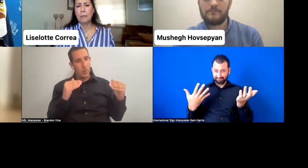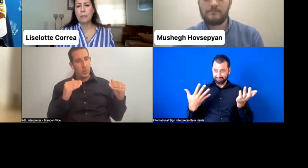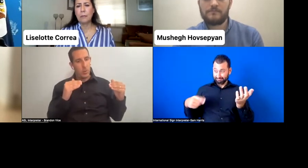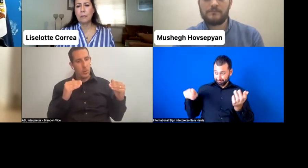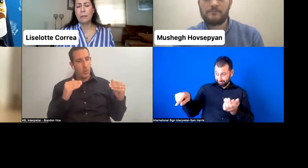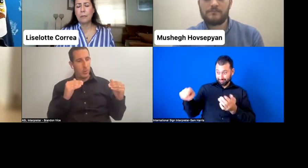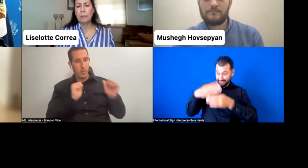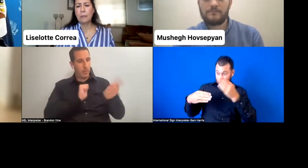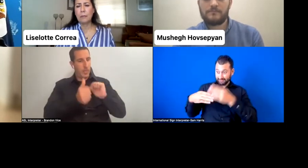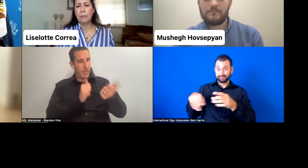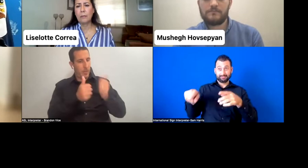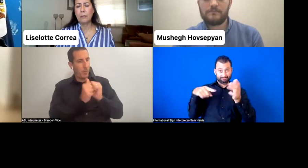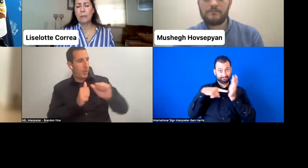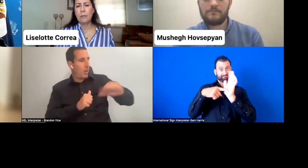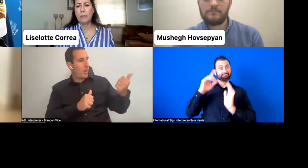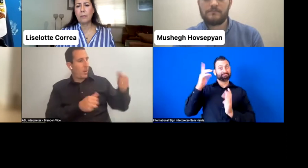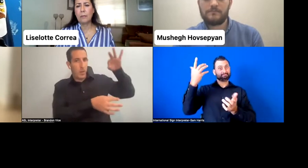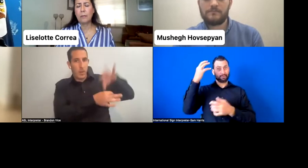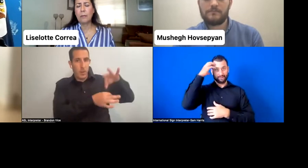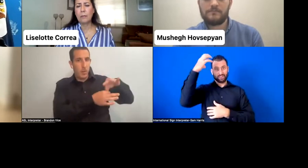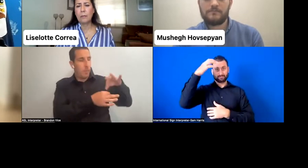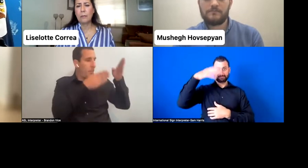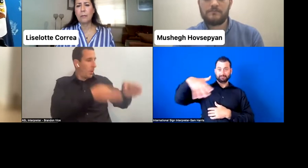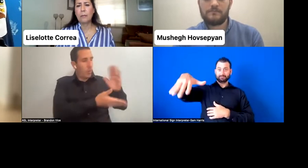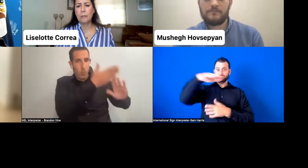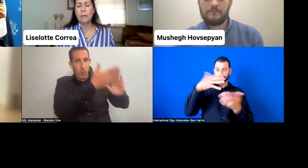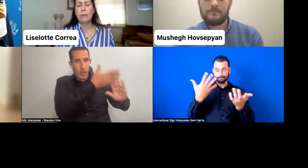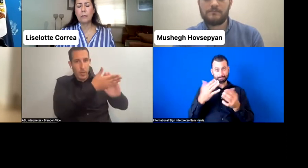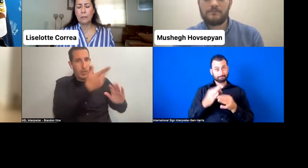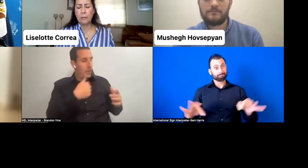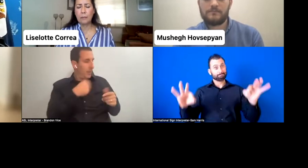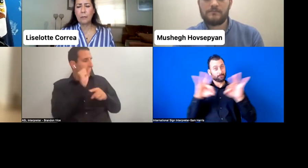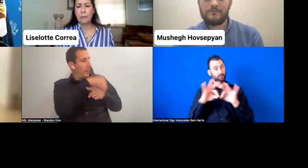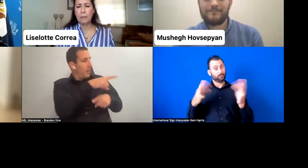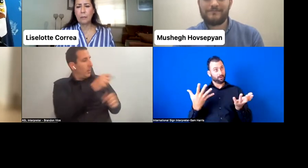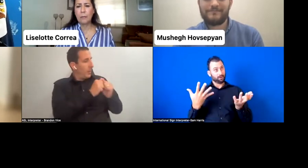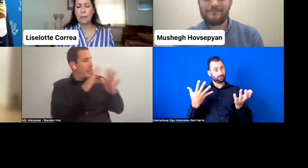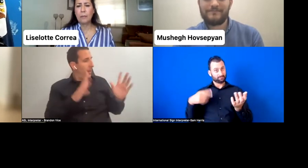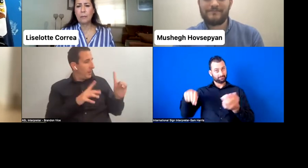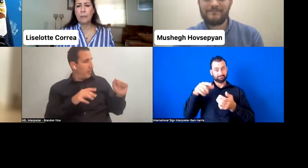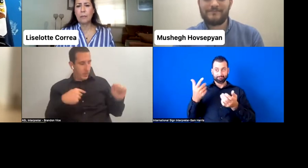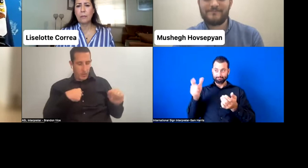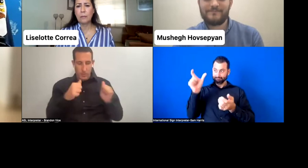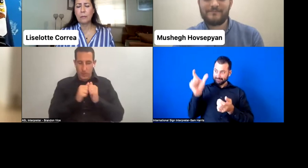and other parliamentarians who are not persons with disabilities. You know, Senator, that's